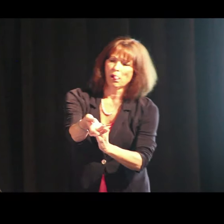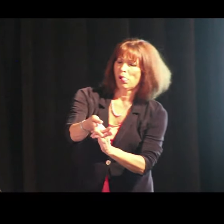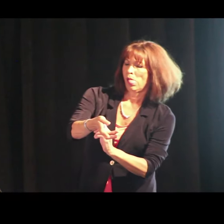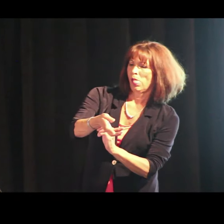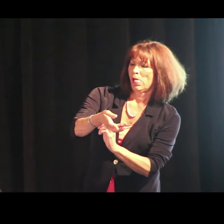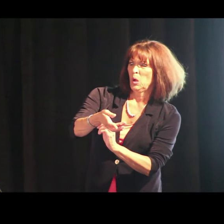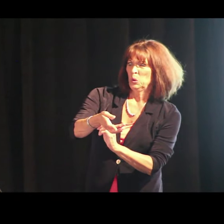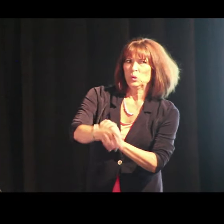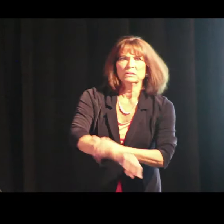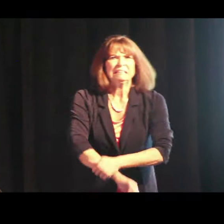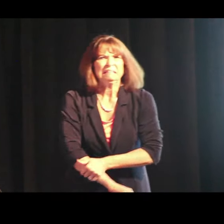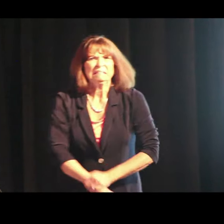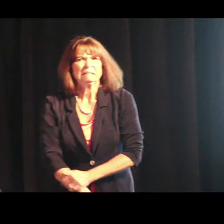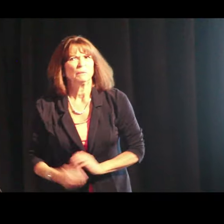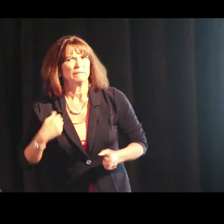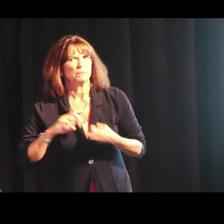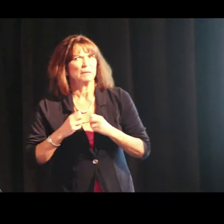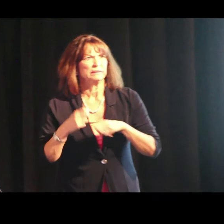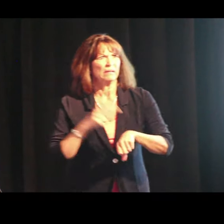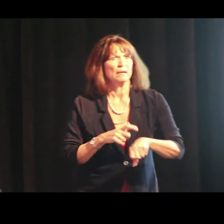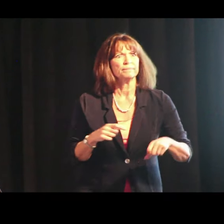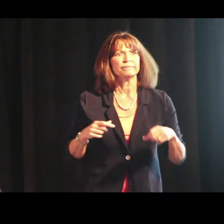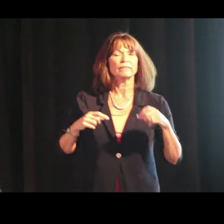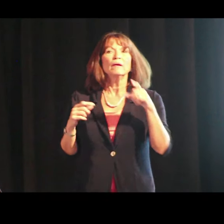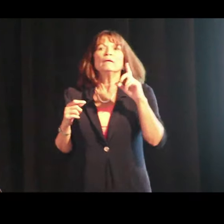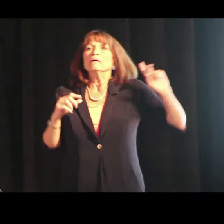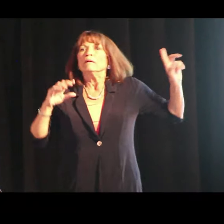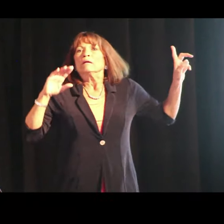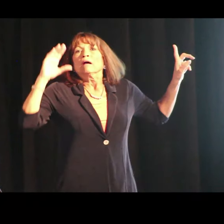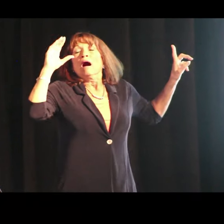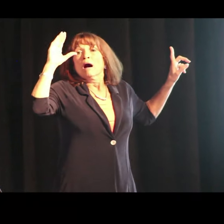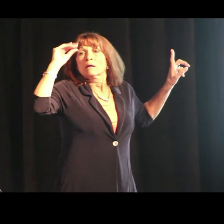We're running out of time. Okay.